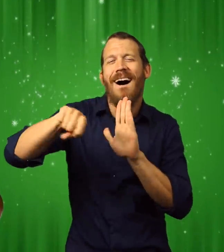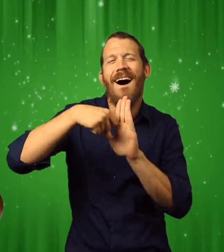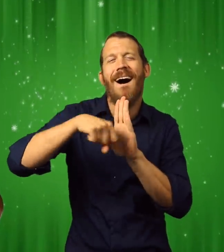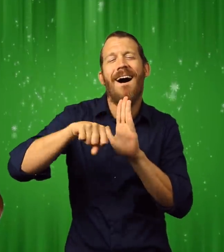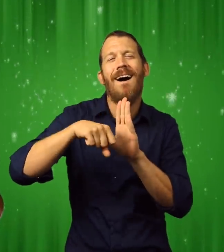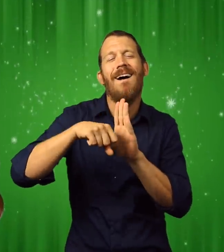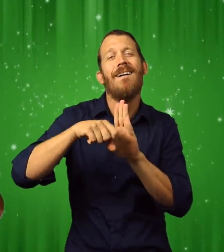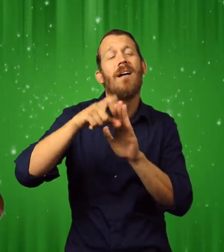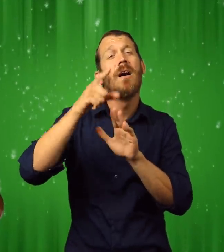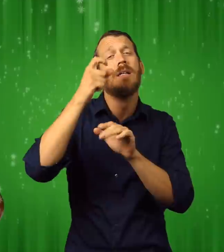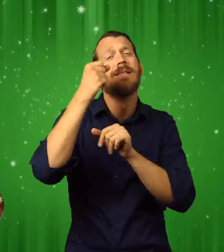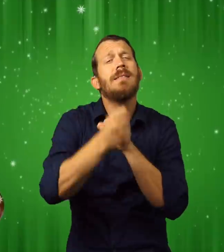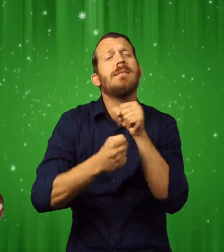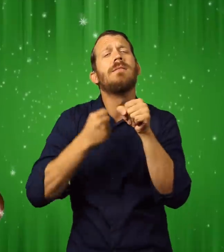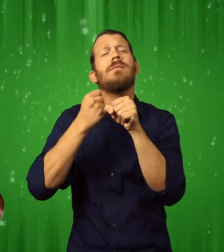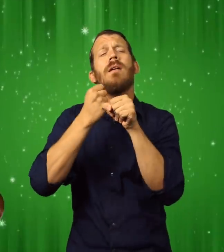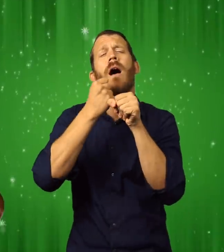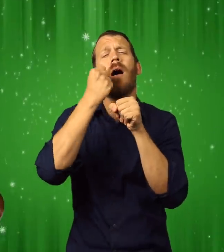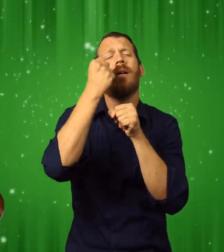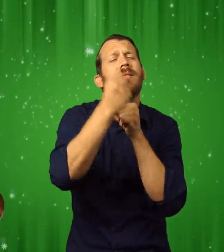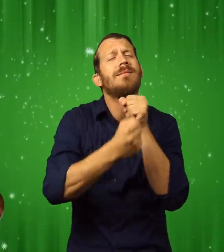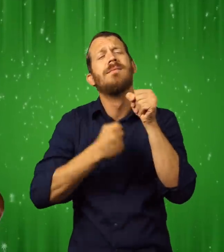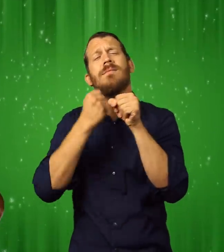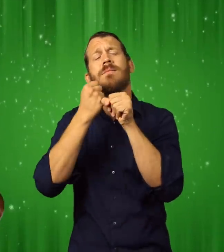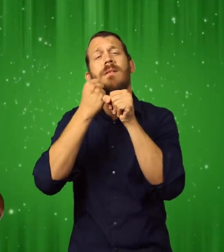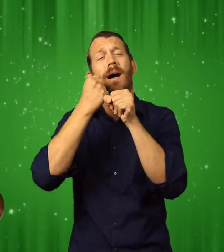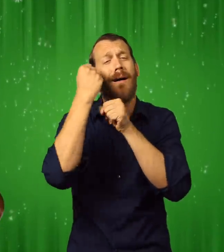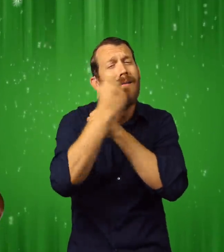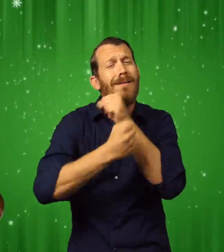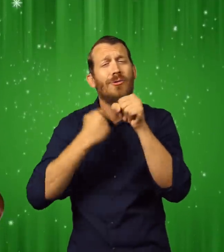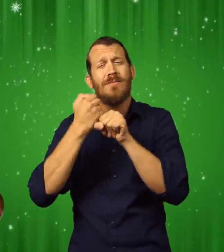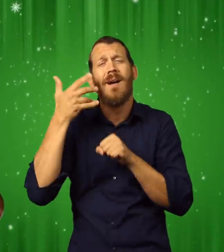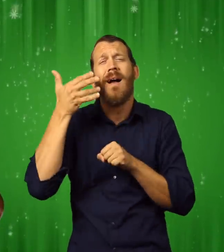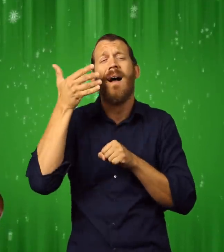At one time, most of my friends could hear the bell